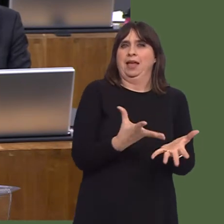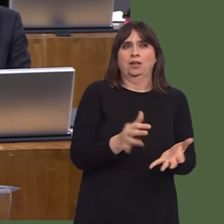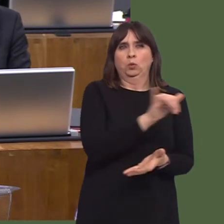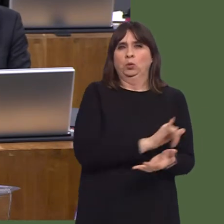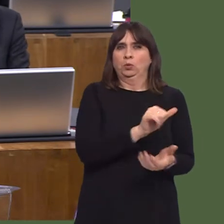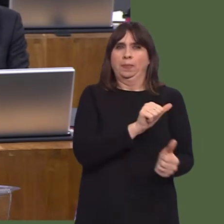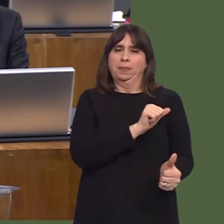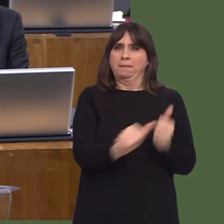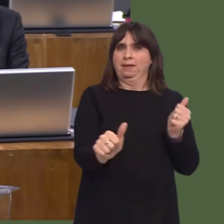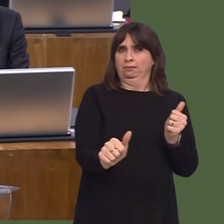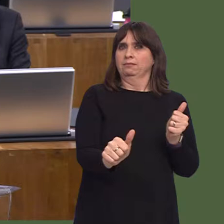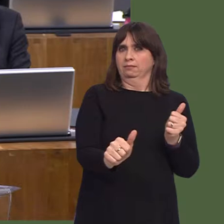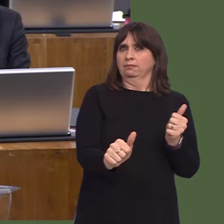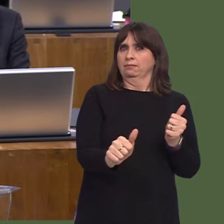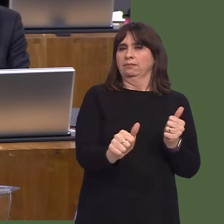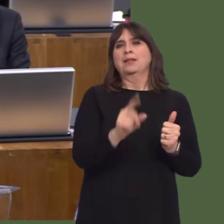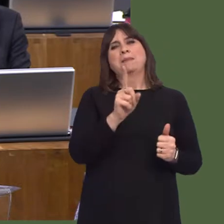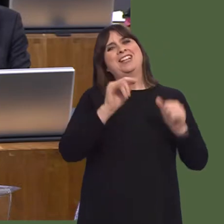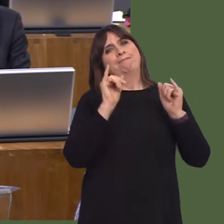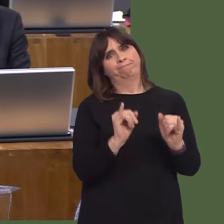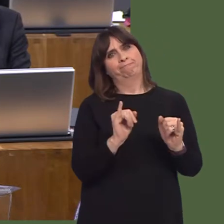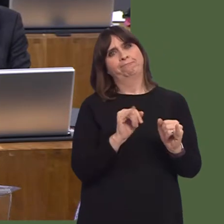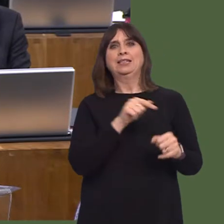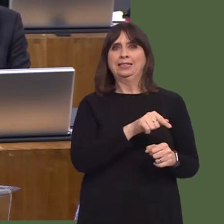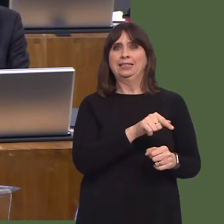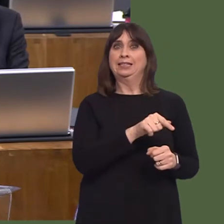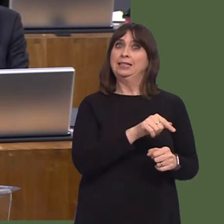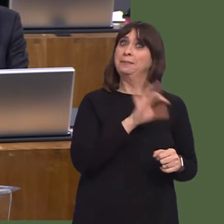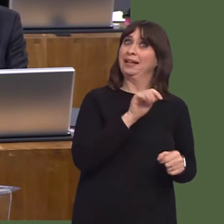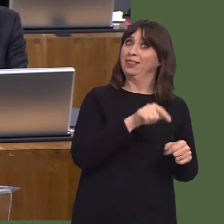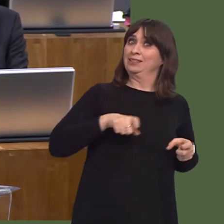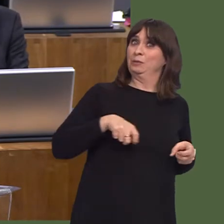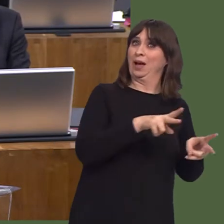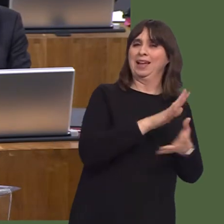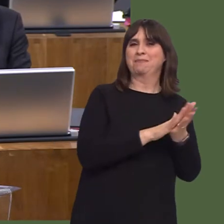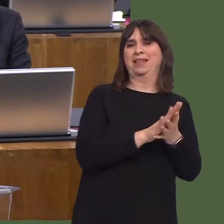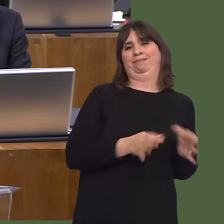that it had? Carwyn Jones AM: First of all, if we look at unemployment, unemployment is low in Wales,